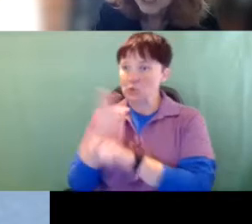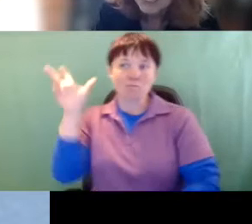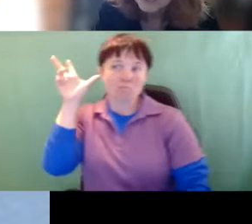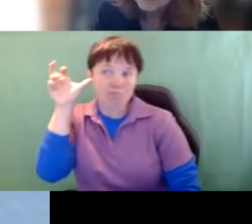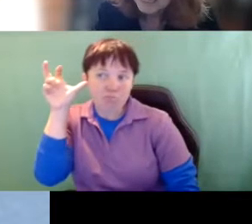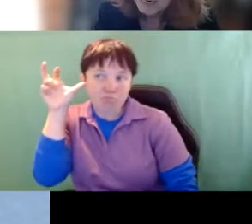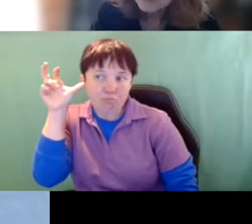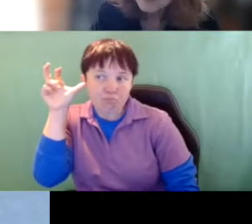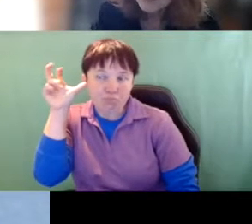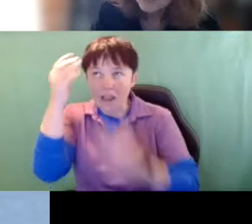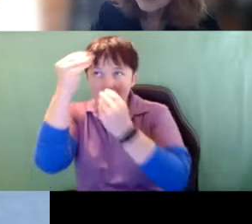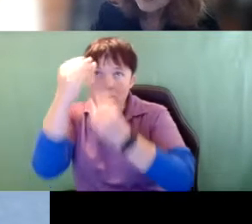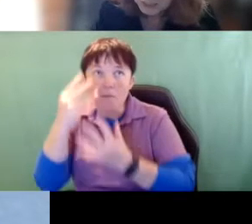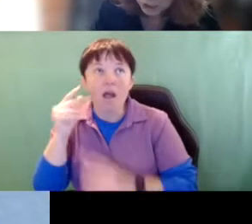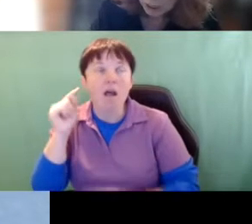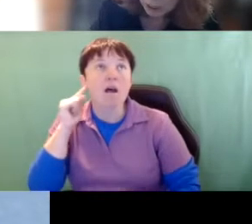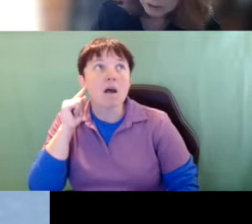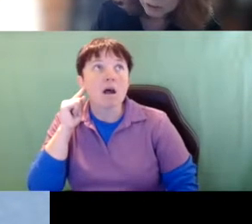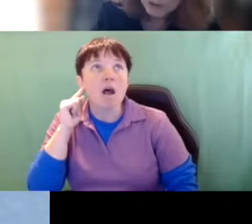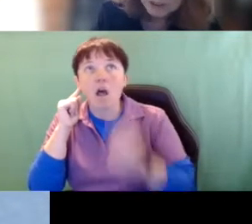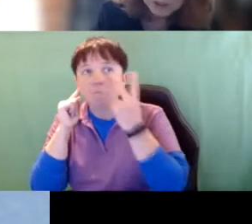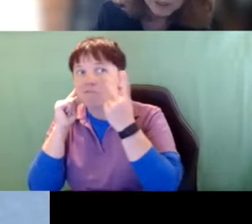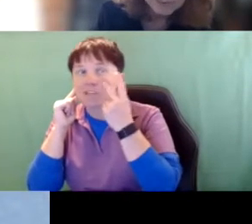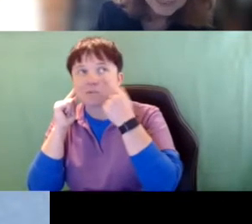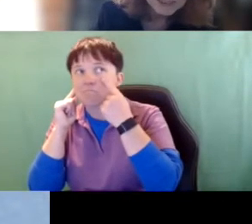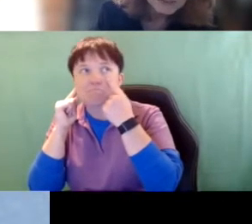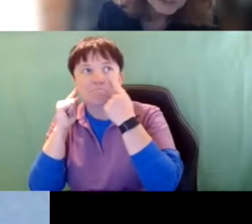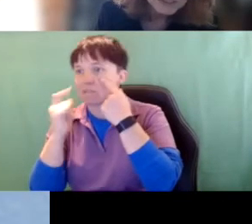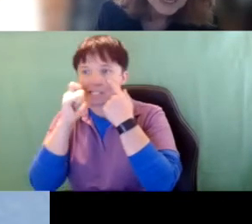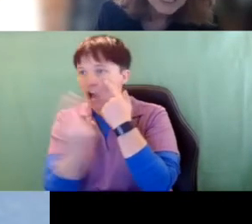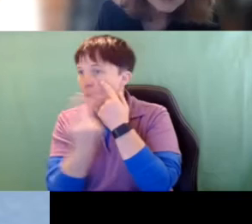because the visual neurons are not being used.